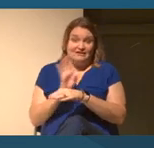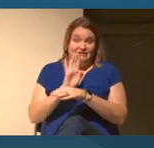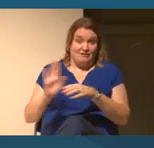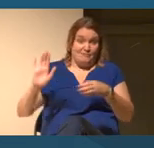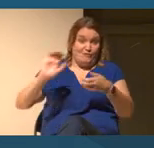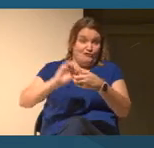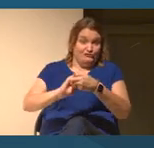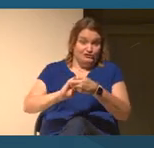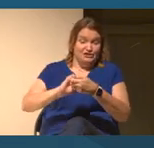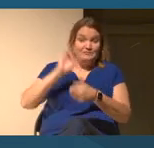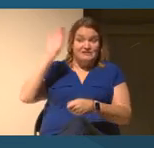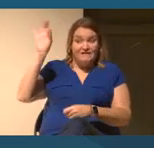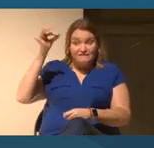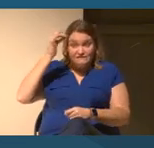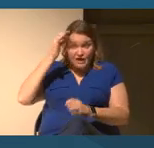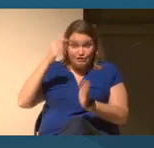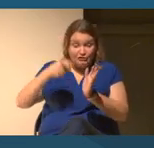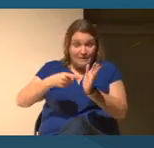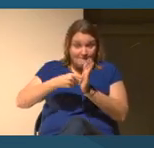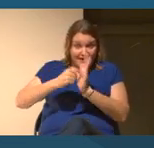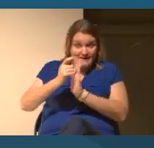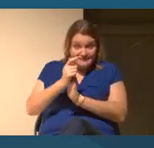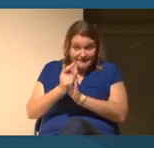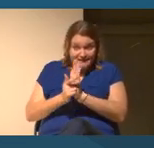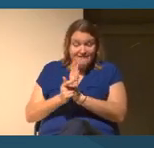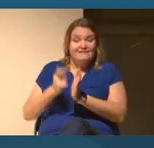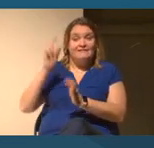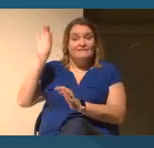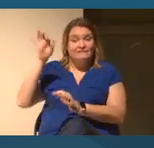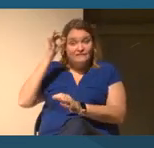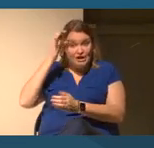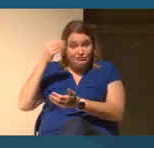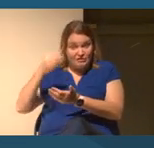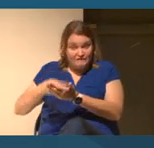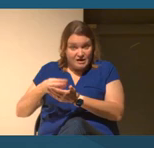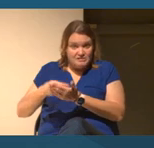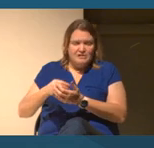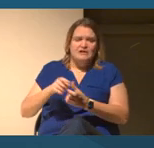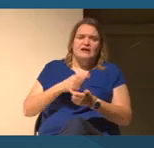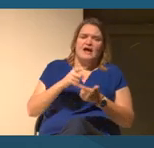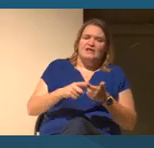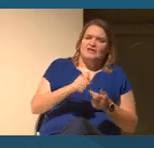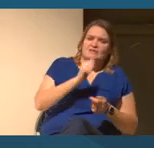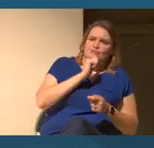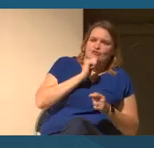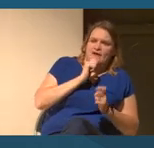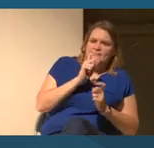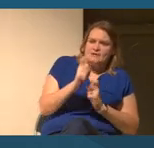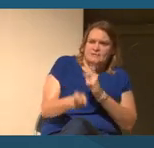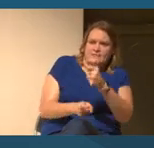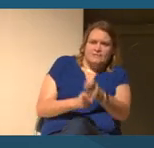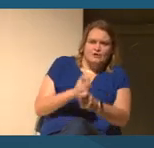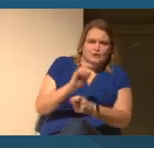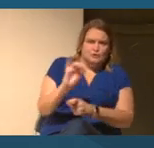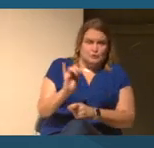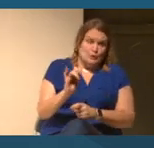mandate and some federal funding and then privately held, too. So that's a humbling honor. But I think you can...